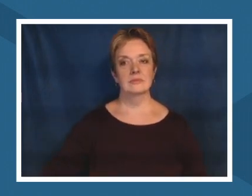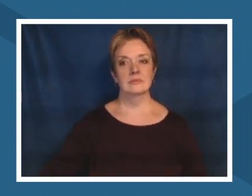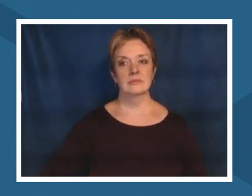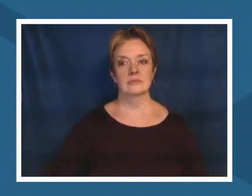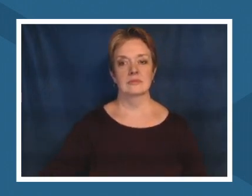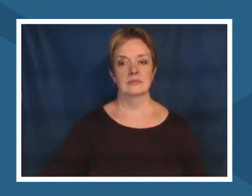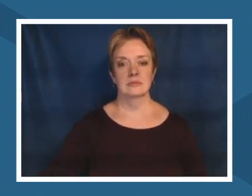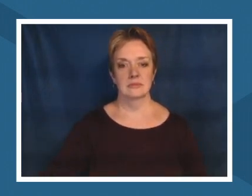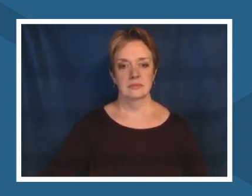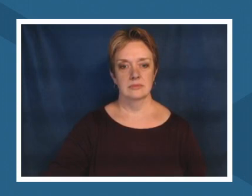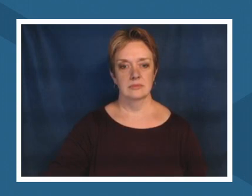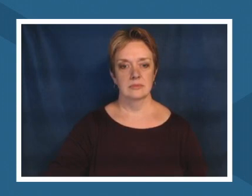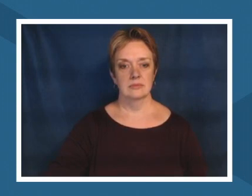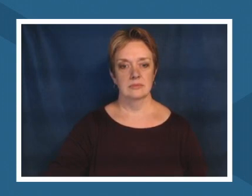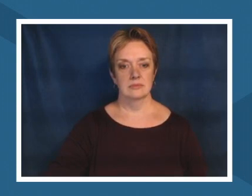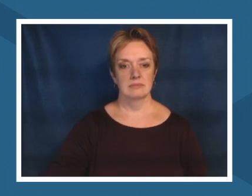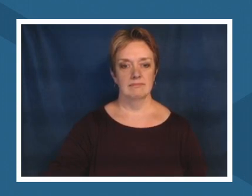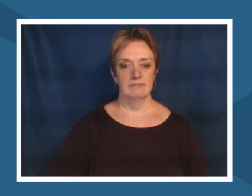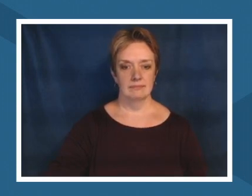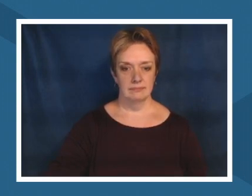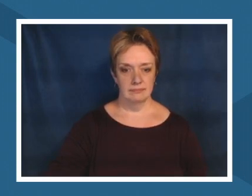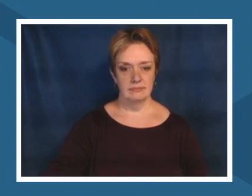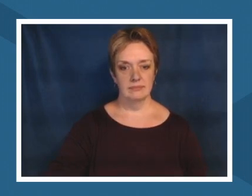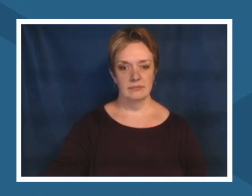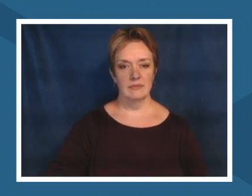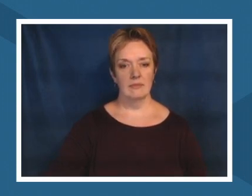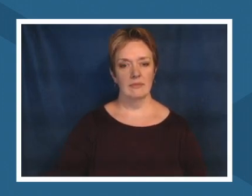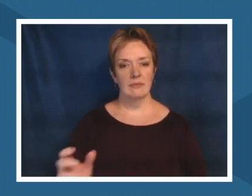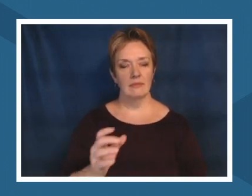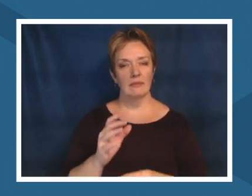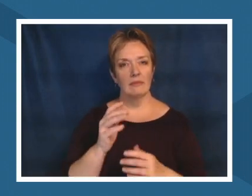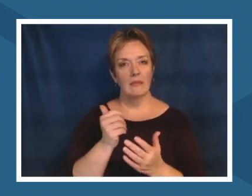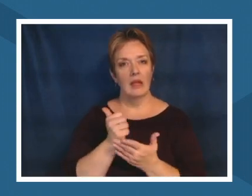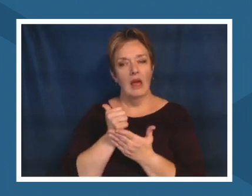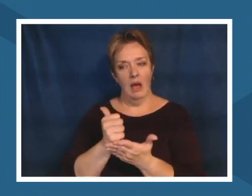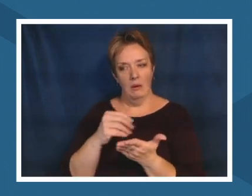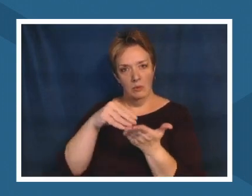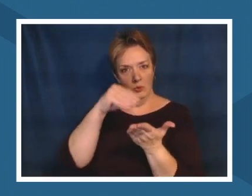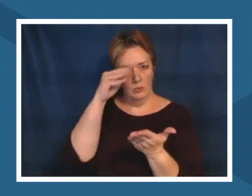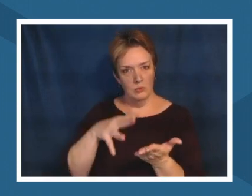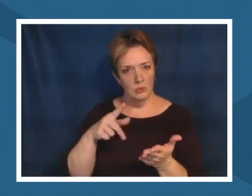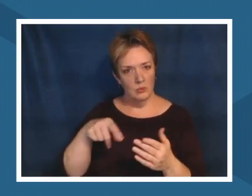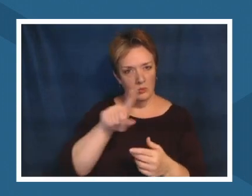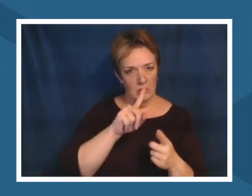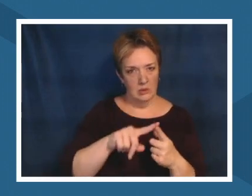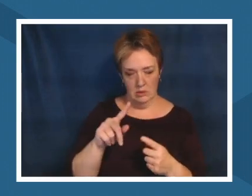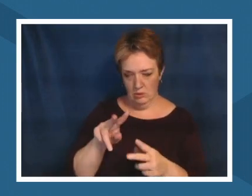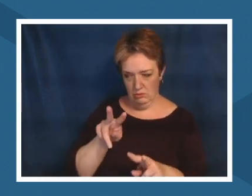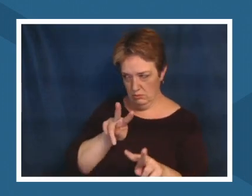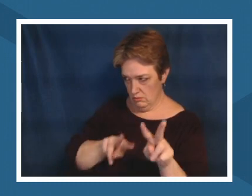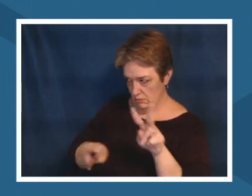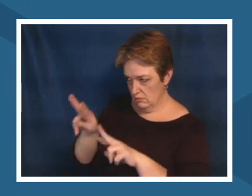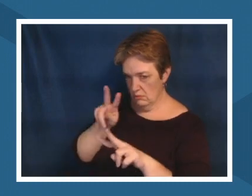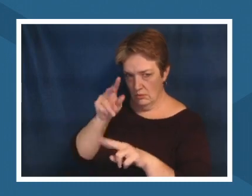have done to the earth is something that